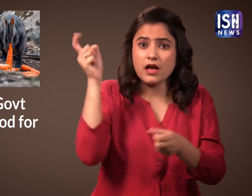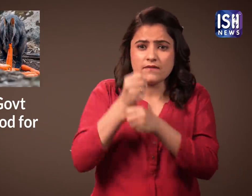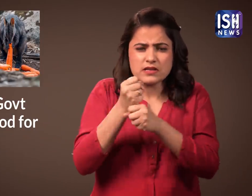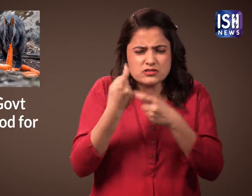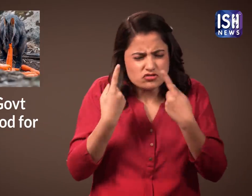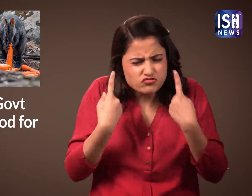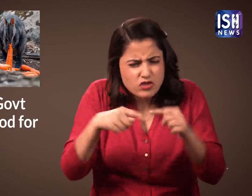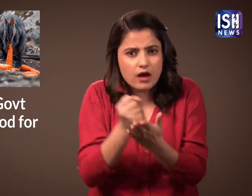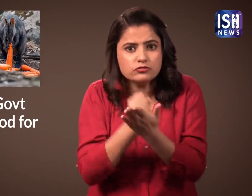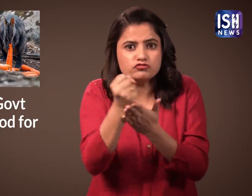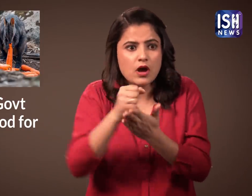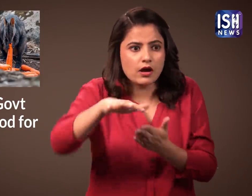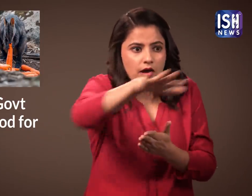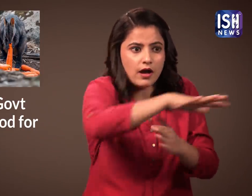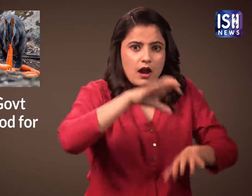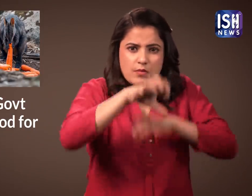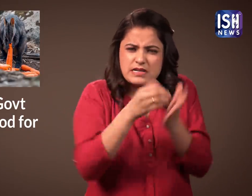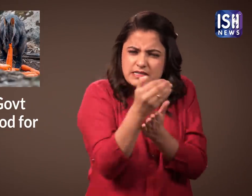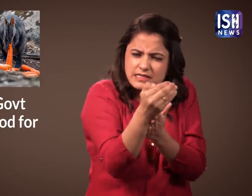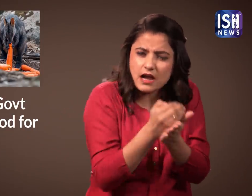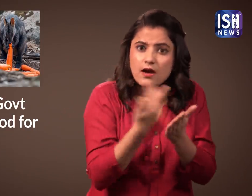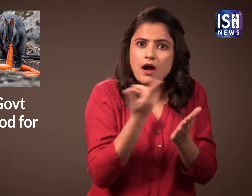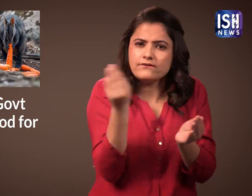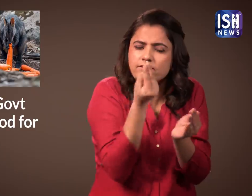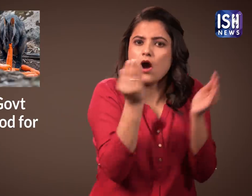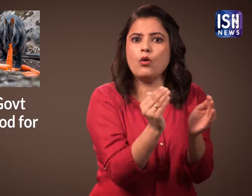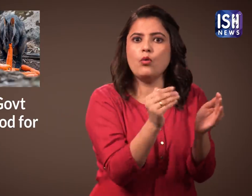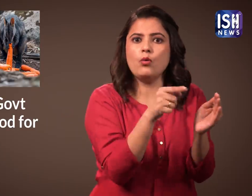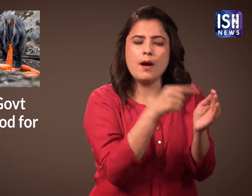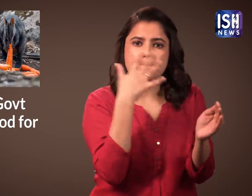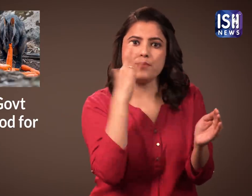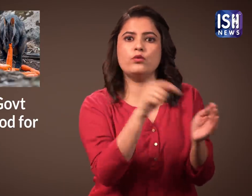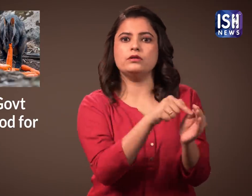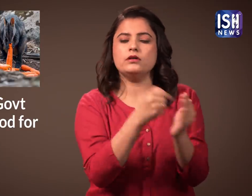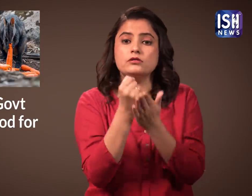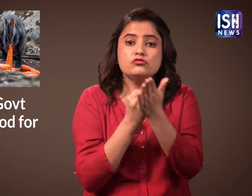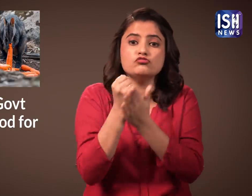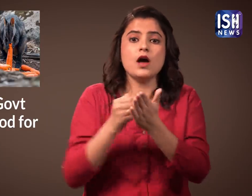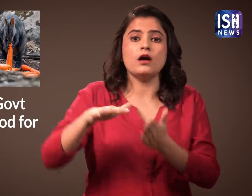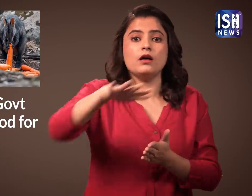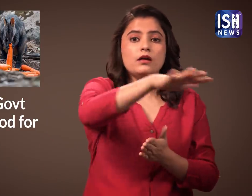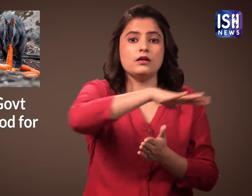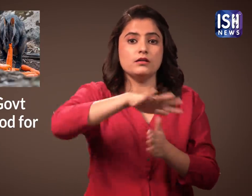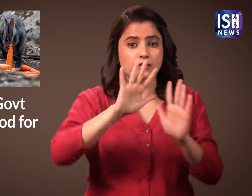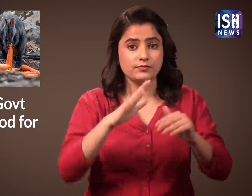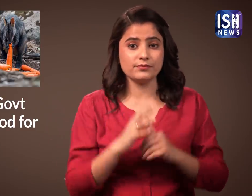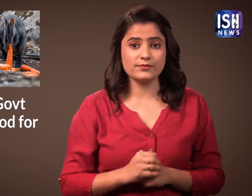This is why the government is working hard to save the endangered Rock wallabies